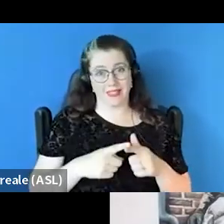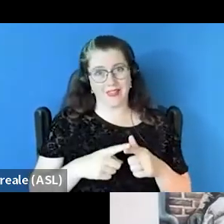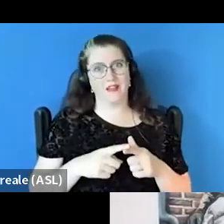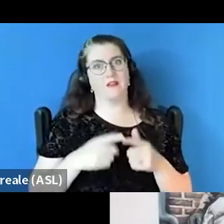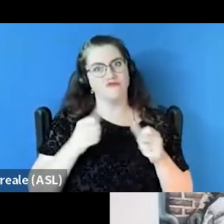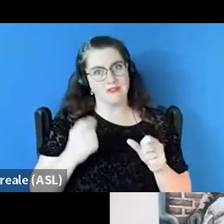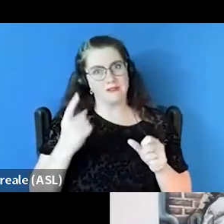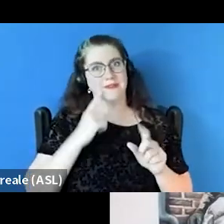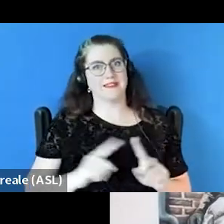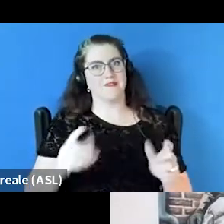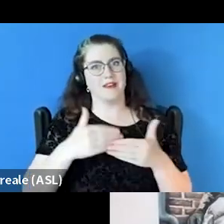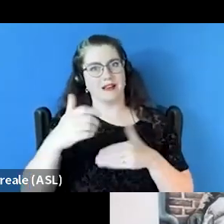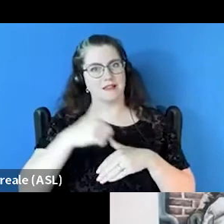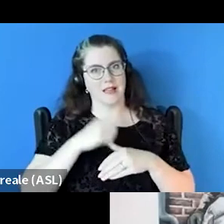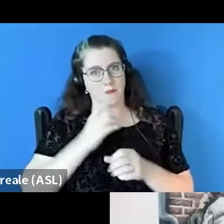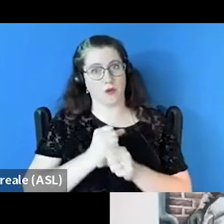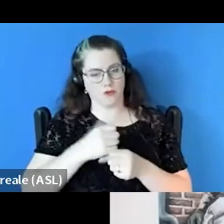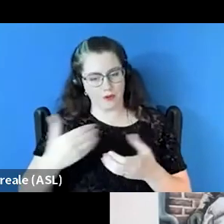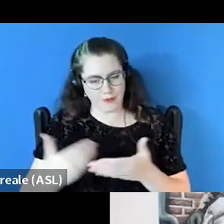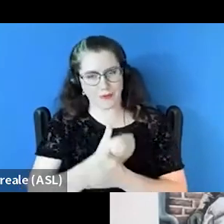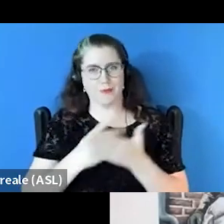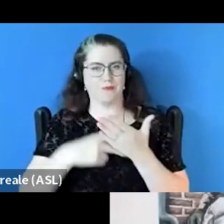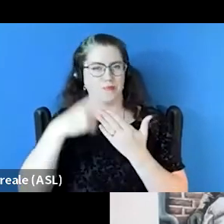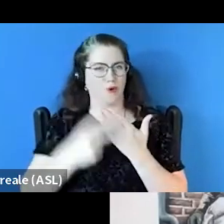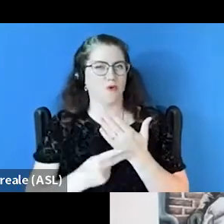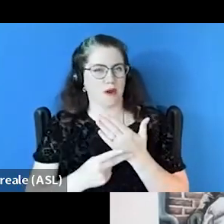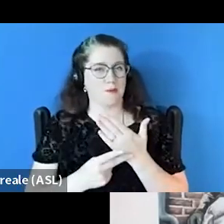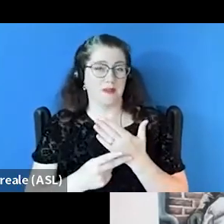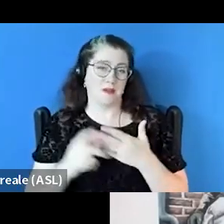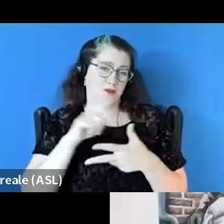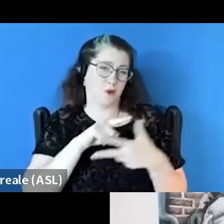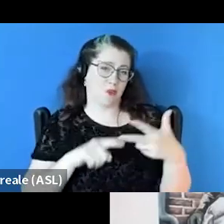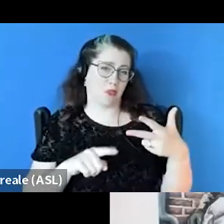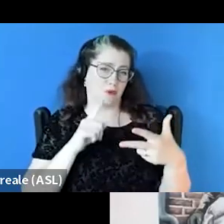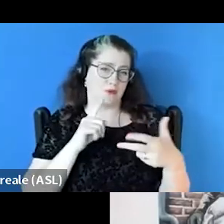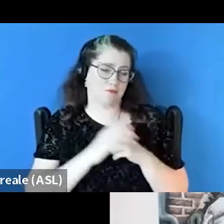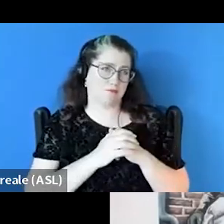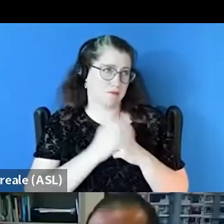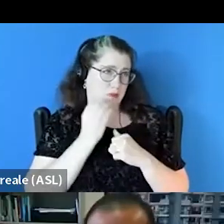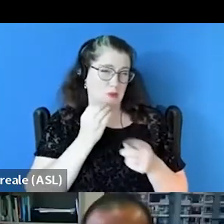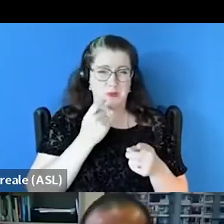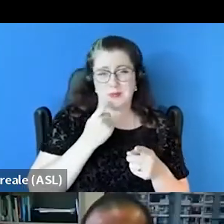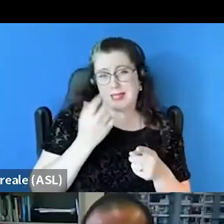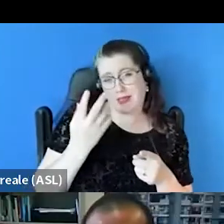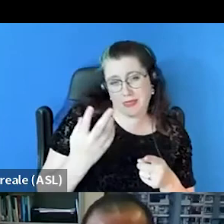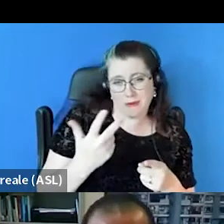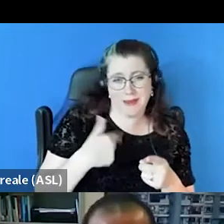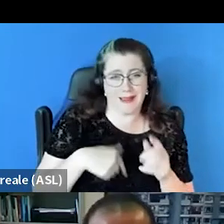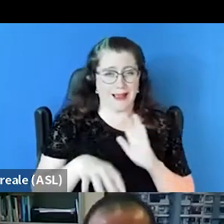the next time we create a new program. So those would be the four, you said three, I found four, I could keep going.